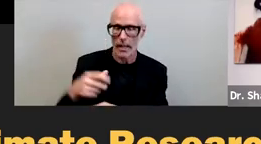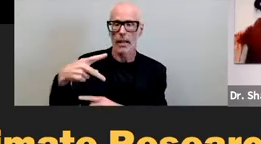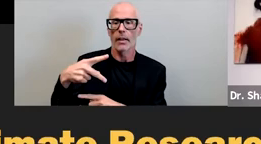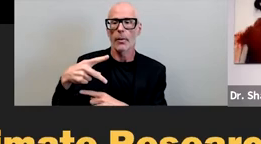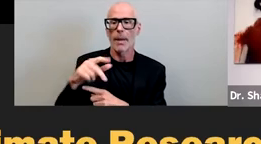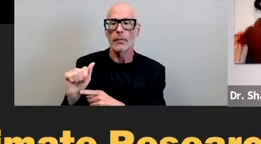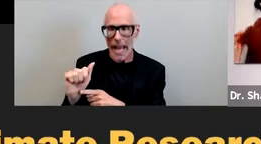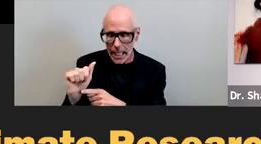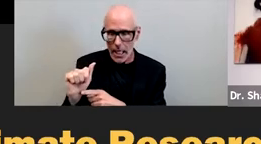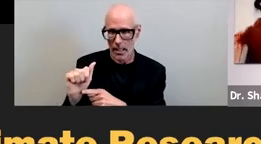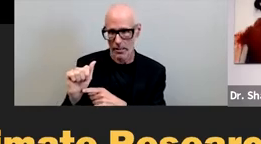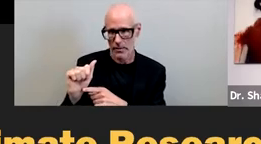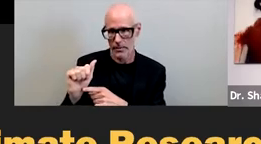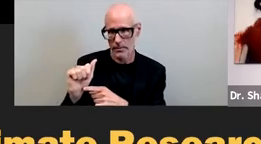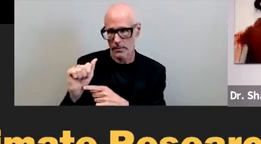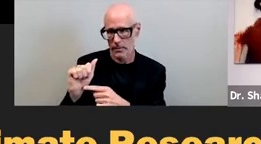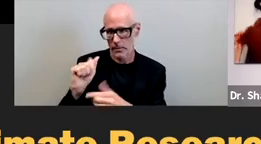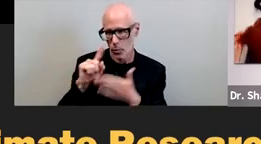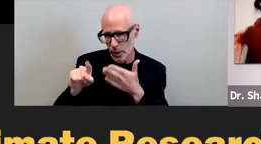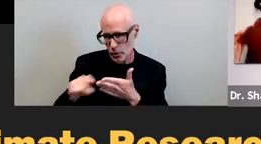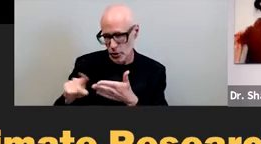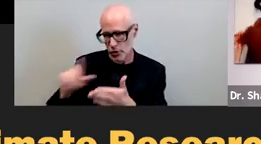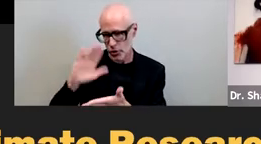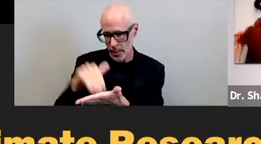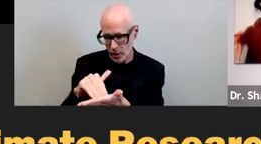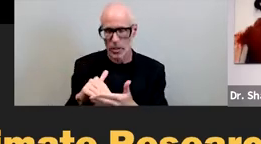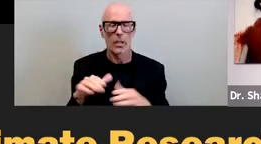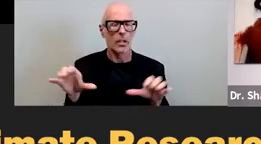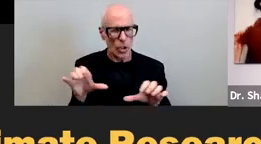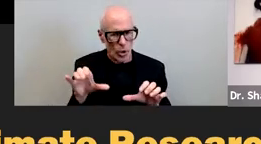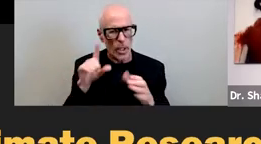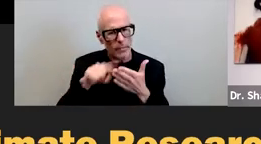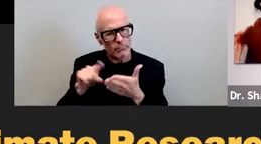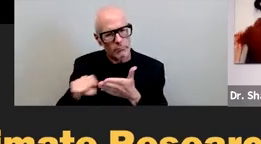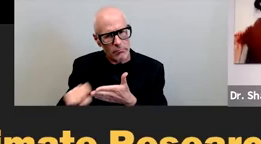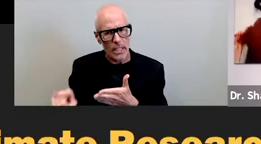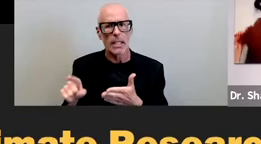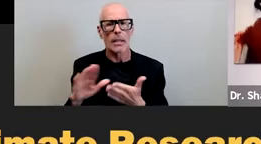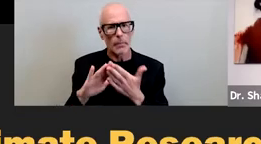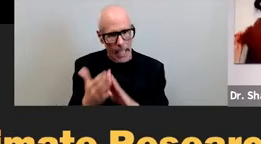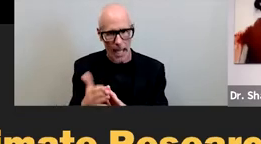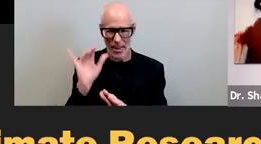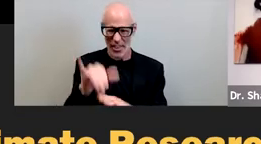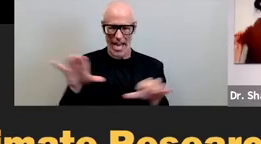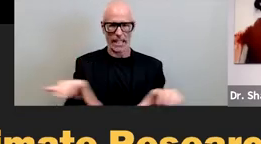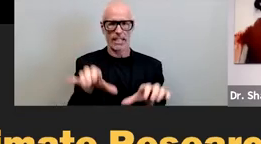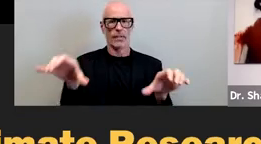decade ago doing campus racial climate assessments became a flagship activity of the center when